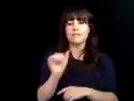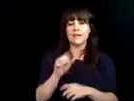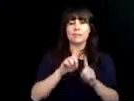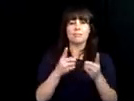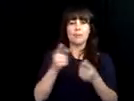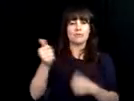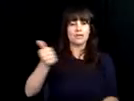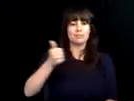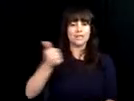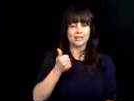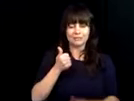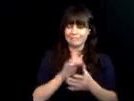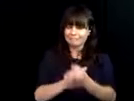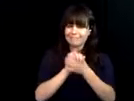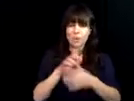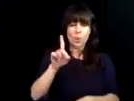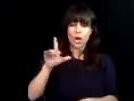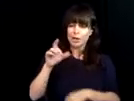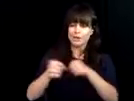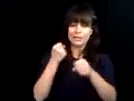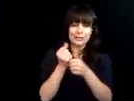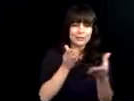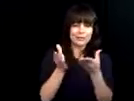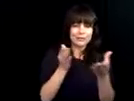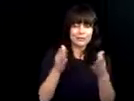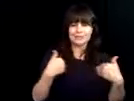Sindra, and I lead the talent outreach effort